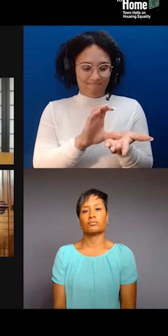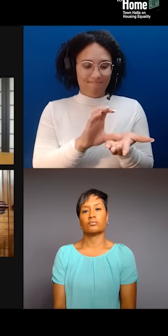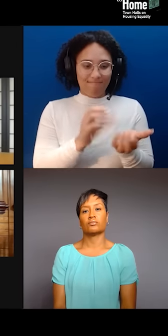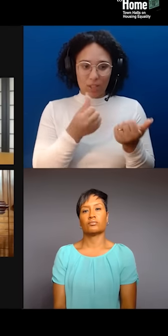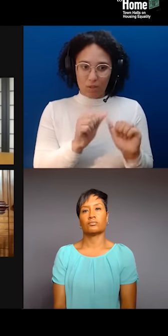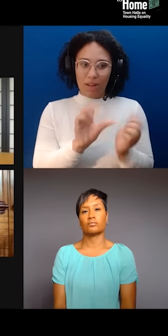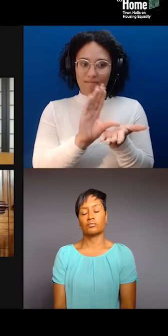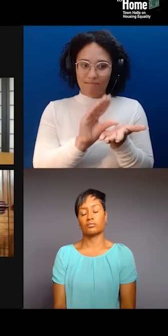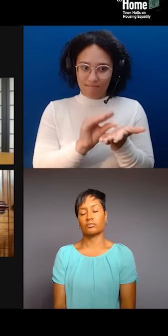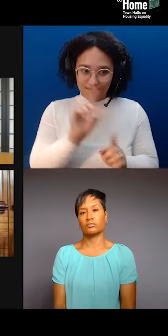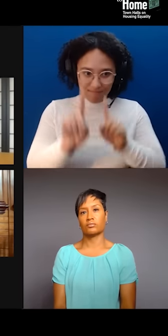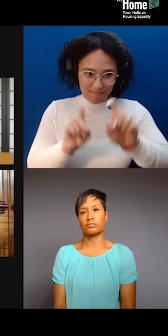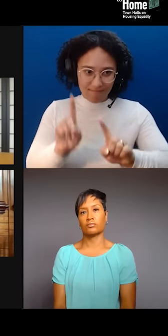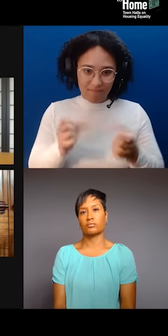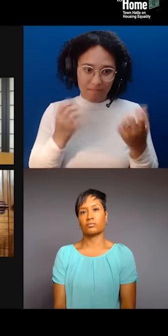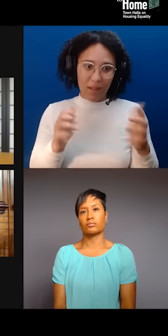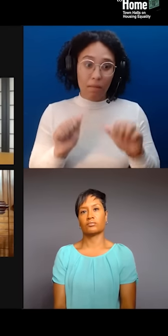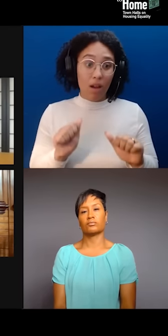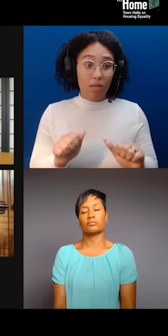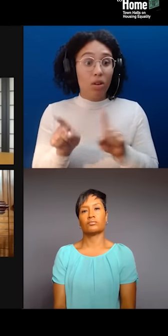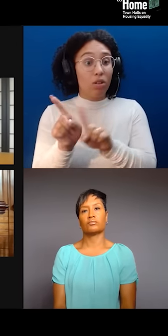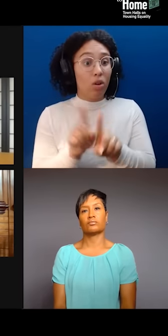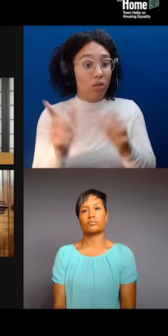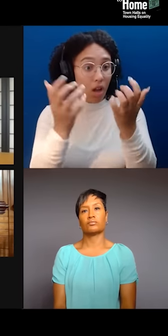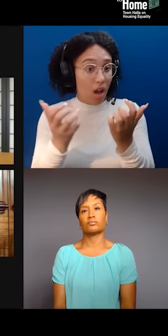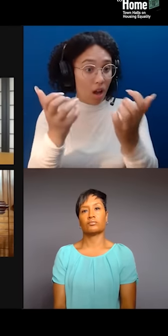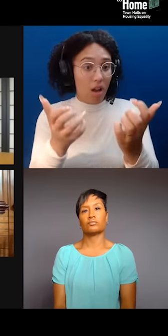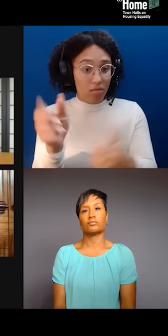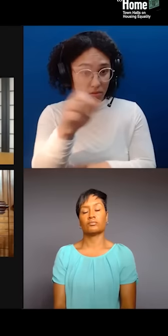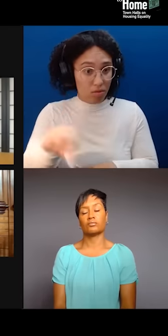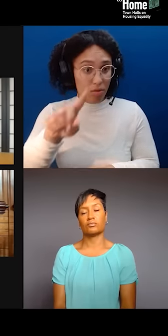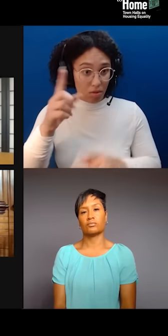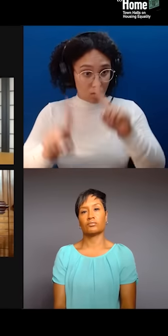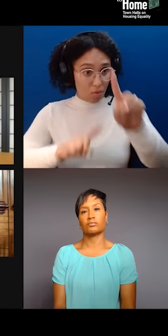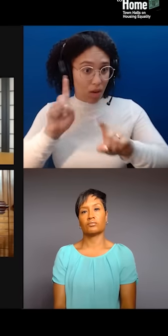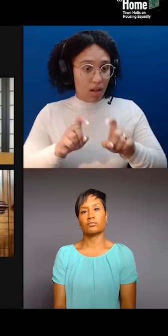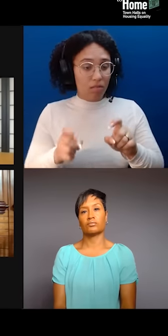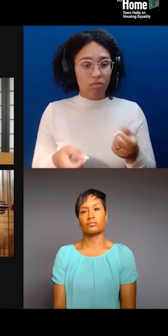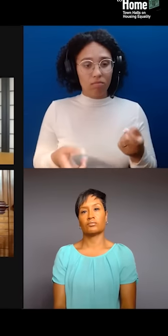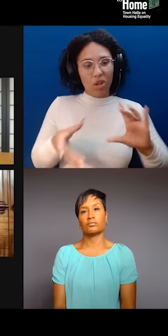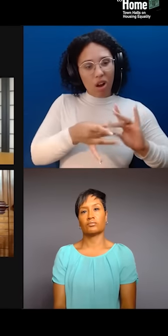please drop them into the chat. I could listen and speak with these folks all night, but would love to hear your questions too.